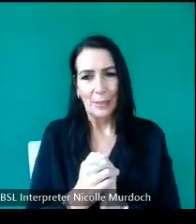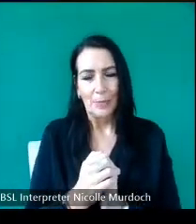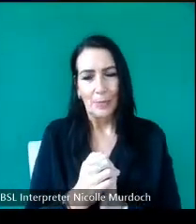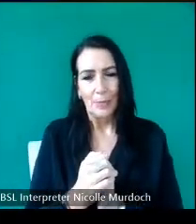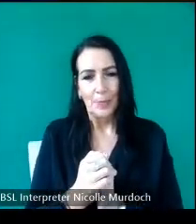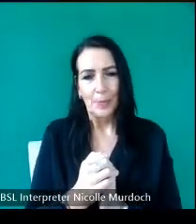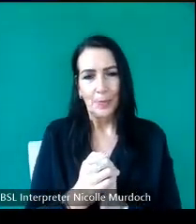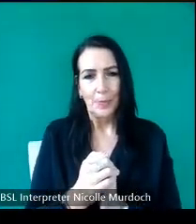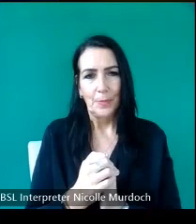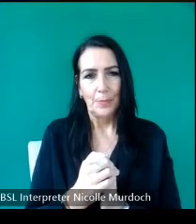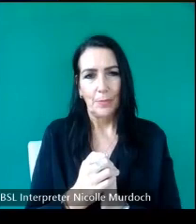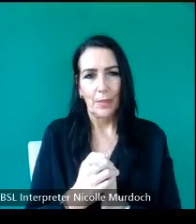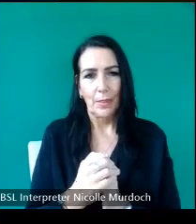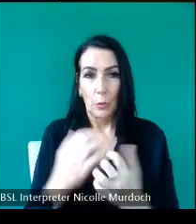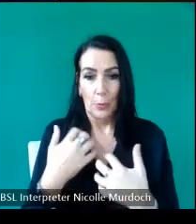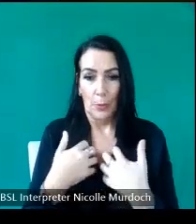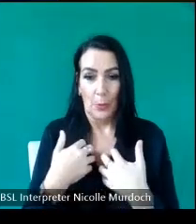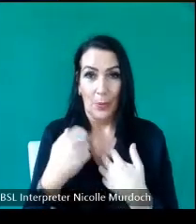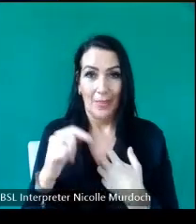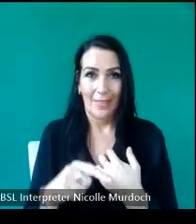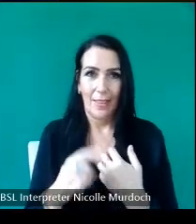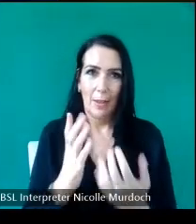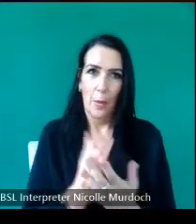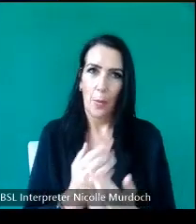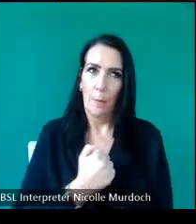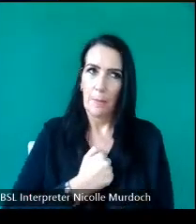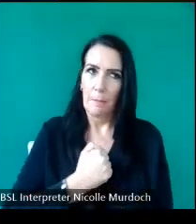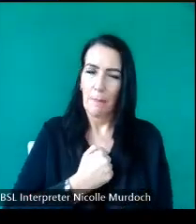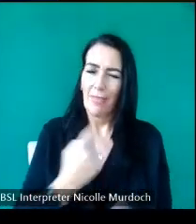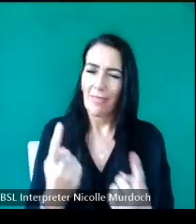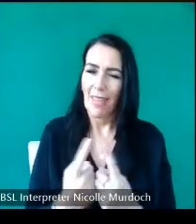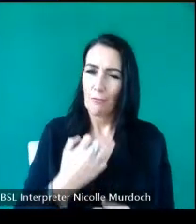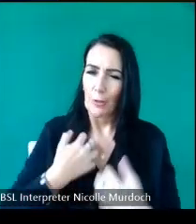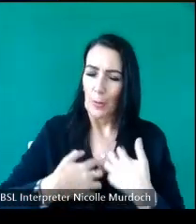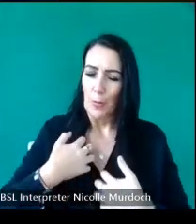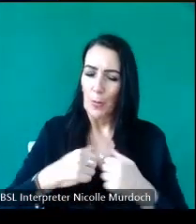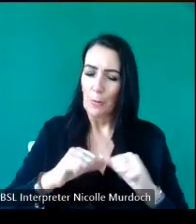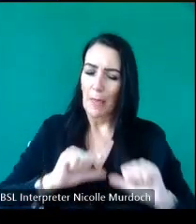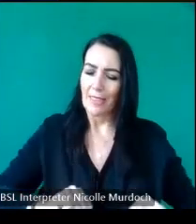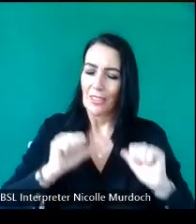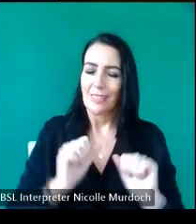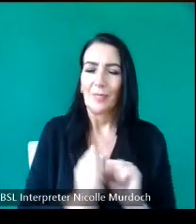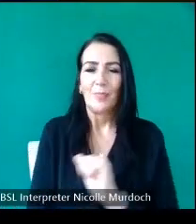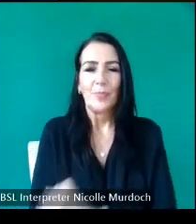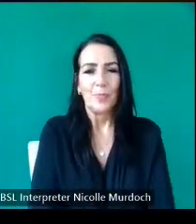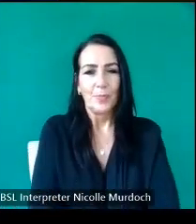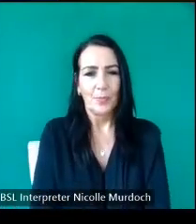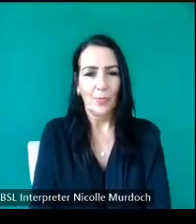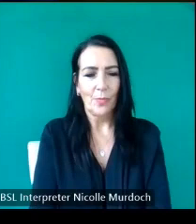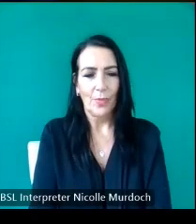to do this project was really just right up my street uh as the slide please um some people are